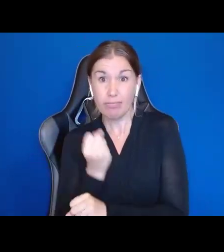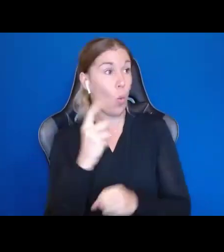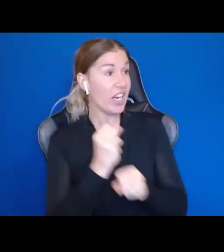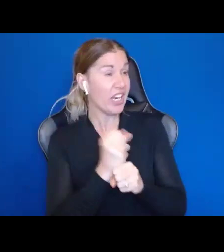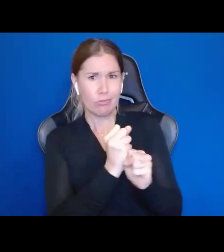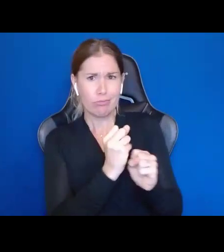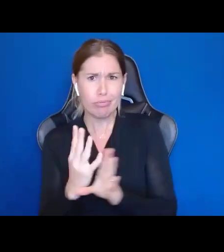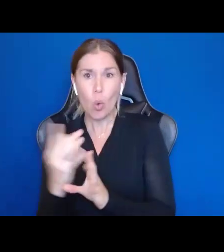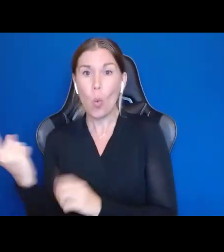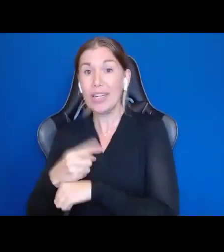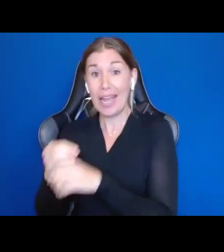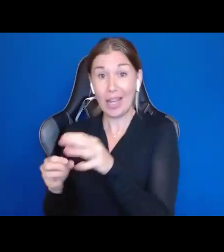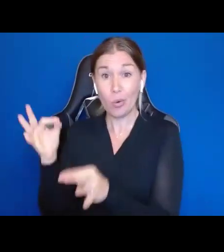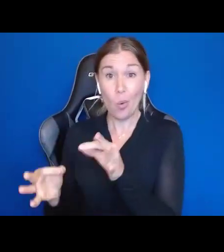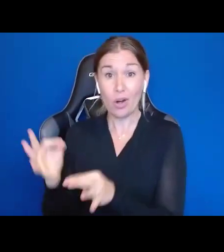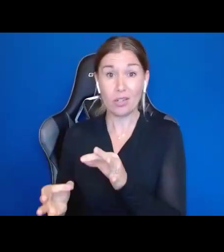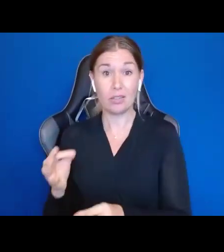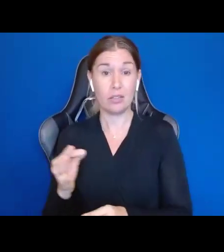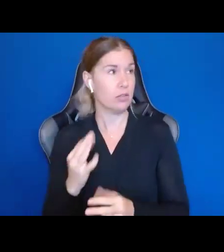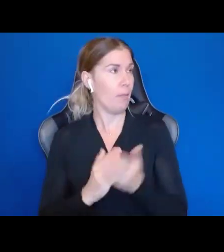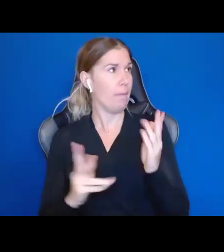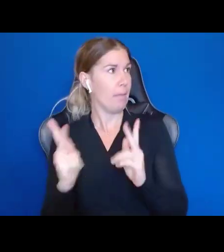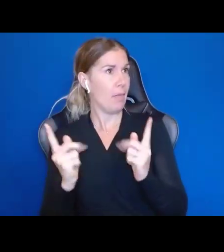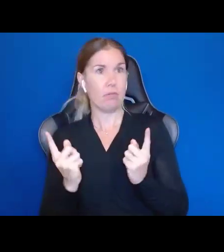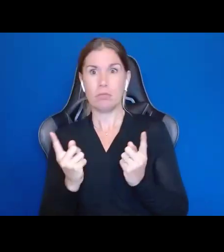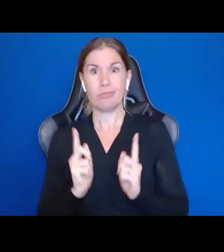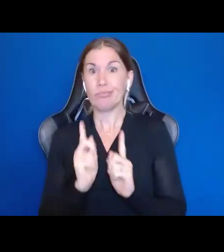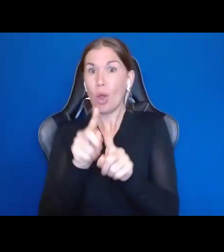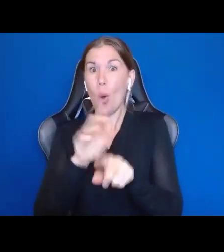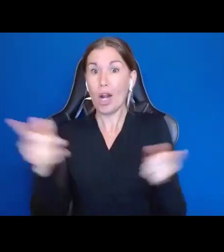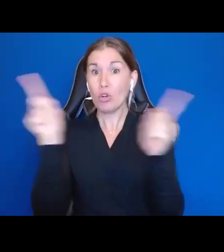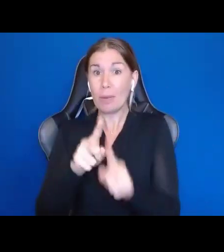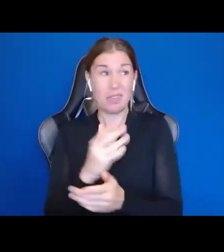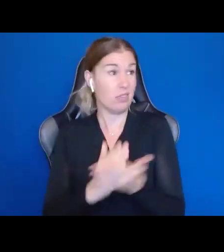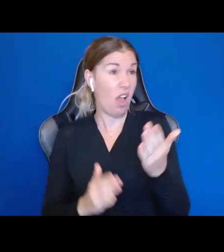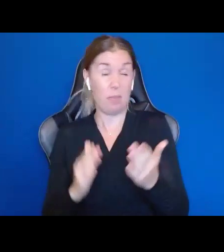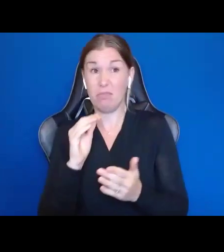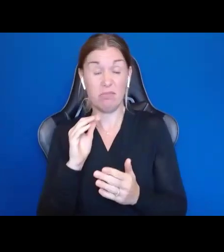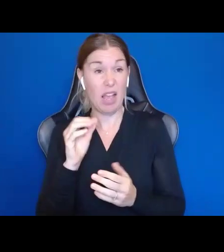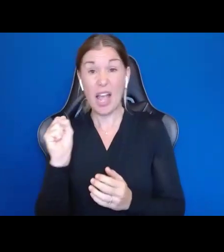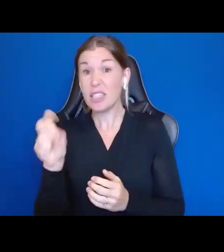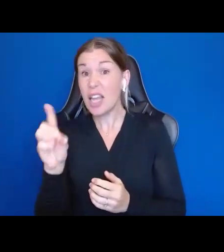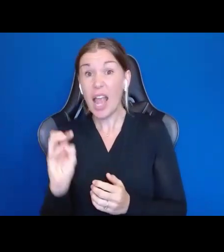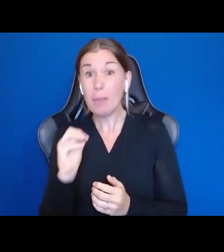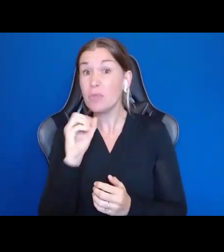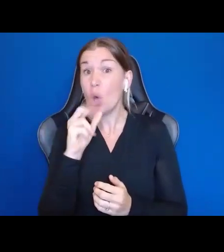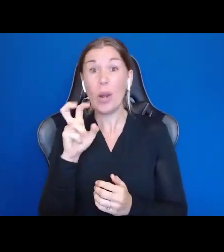on an agreement. Most Supported Decision Making never even goes to court. Why? We know it works.